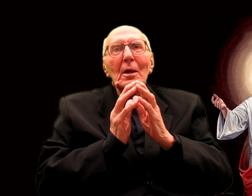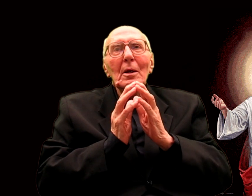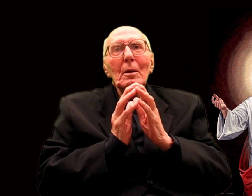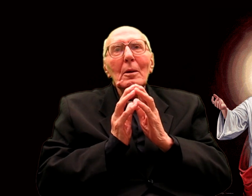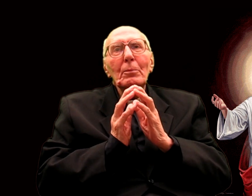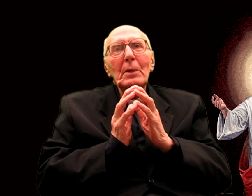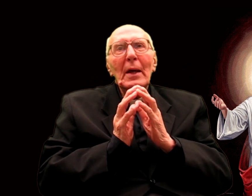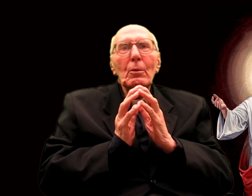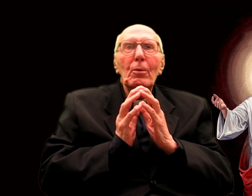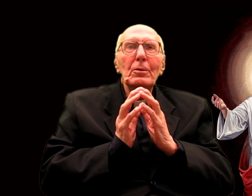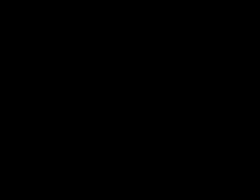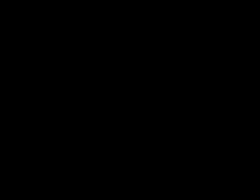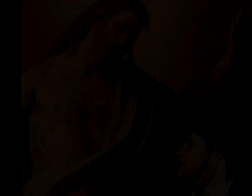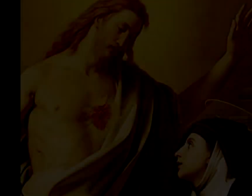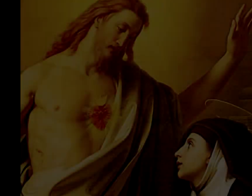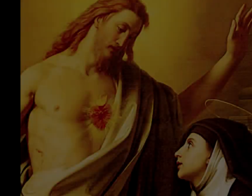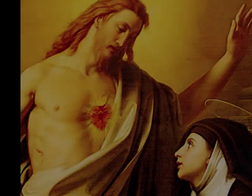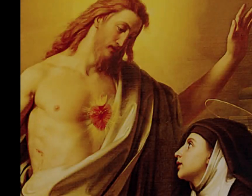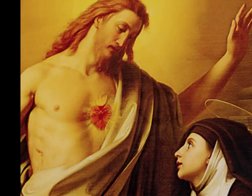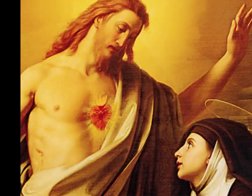FIRST POINT: